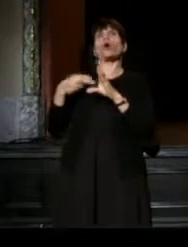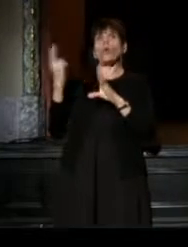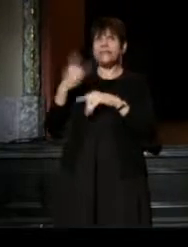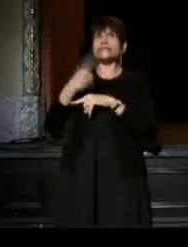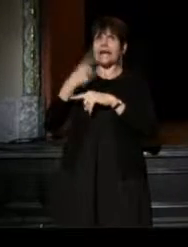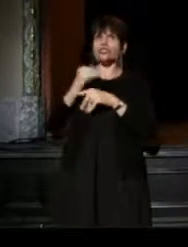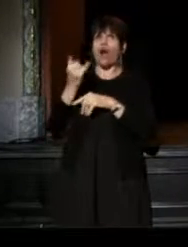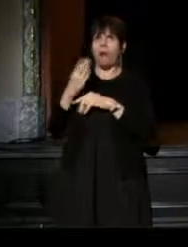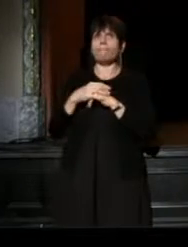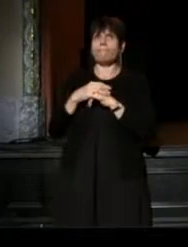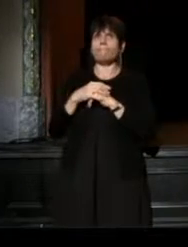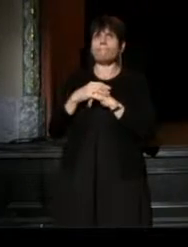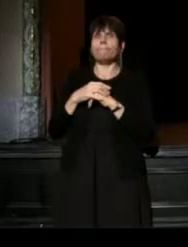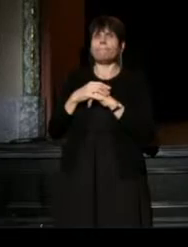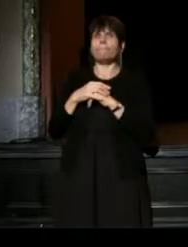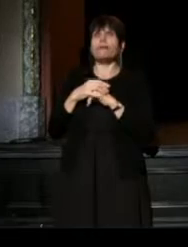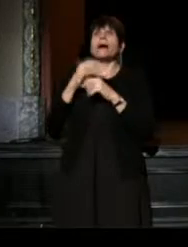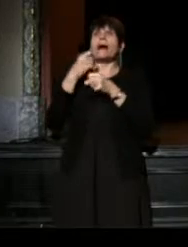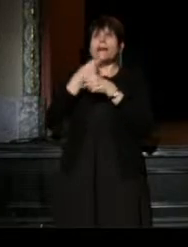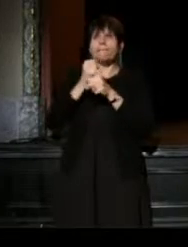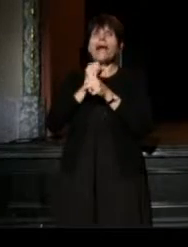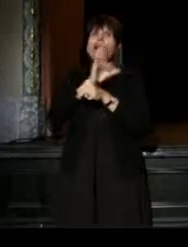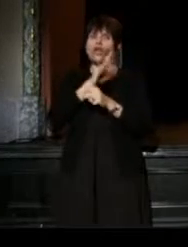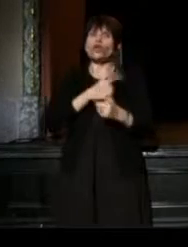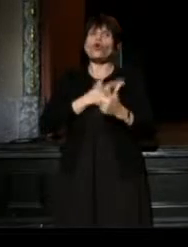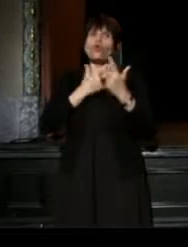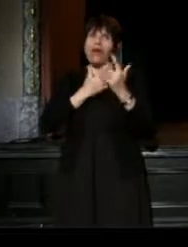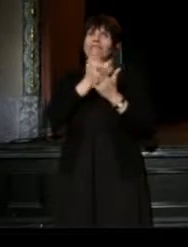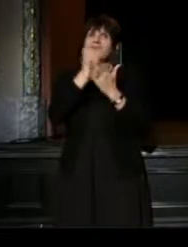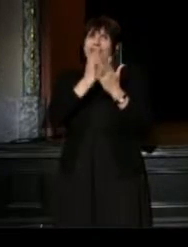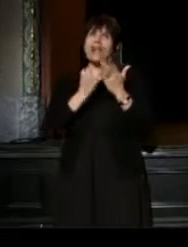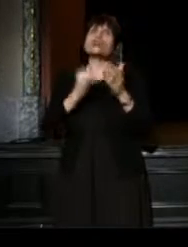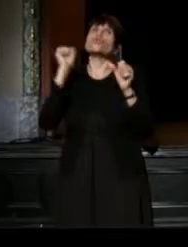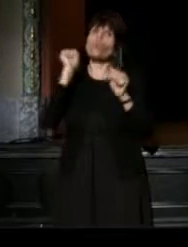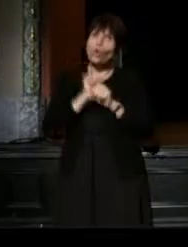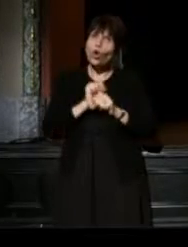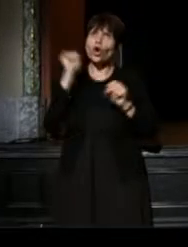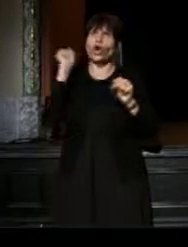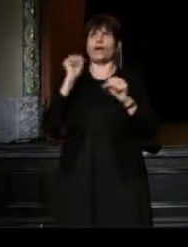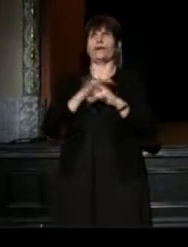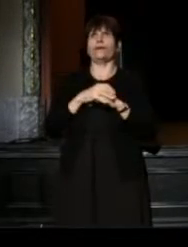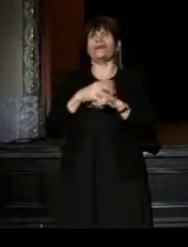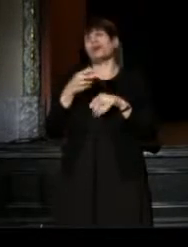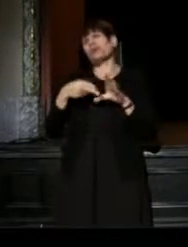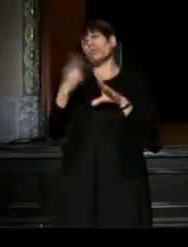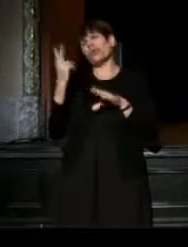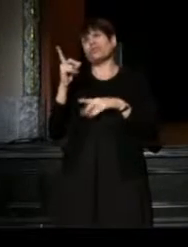and make my life as an artist work, he'd say, "Quit your day job."